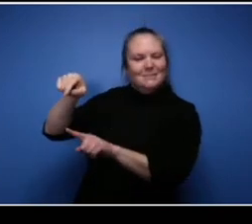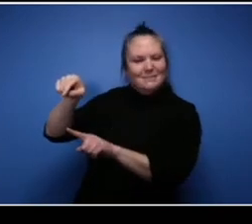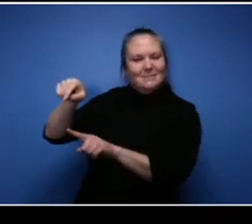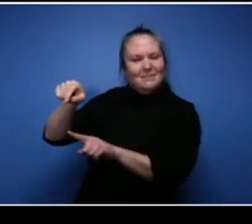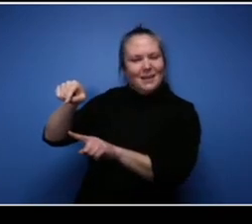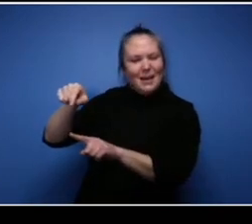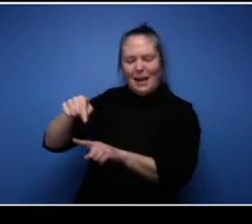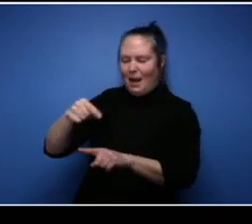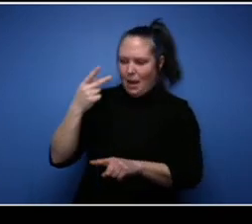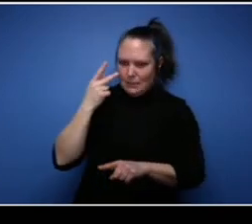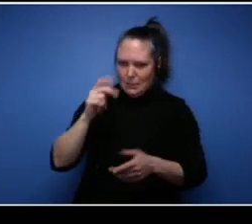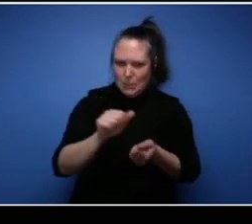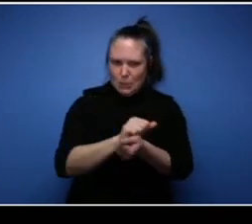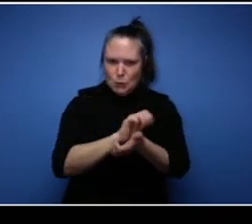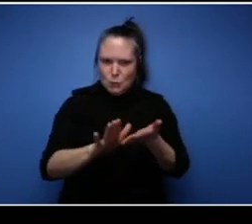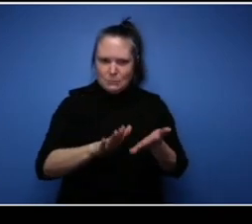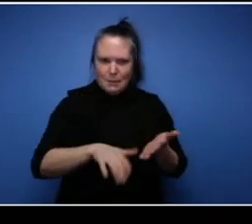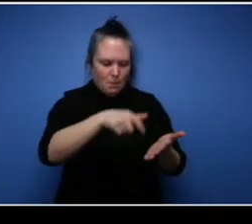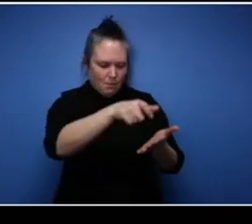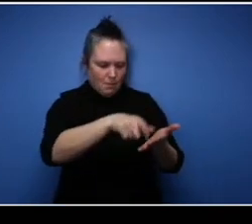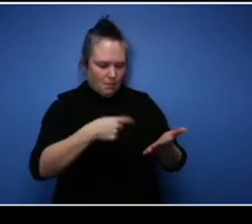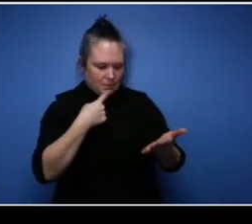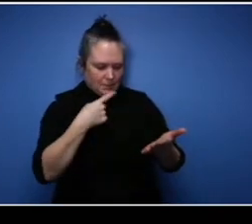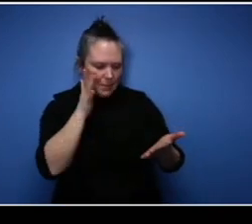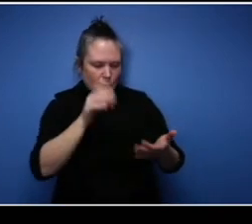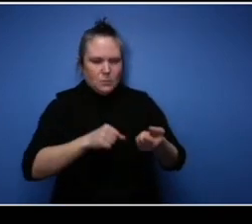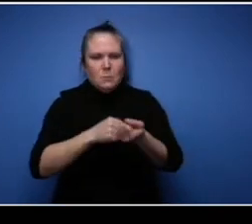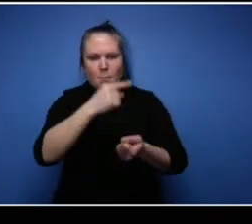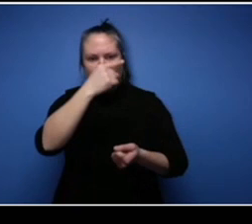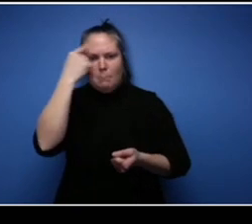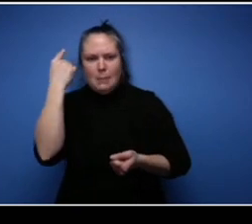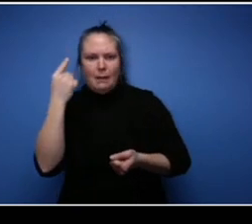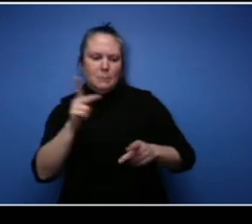entrepreneurs by giving up to ten thousand dollars to get started. So that was one of